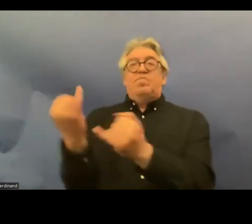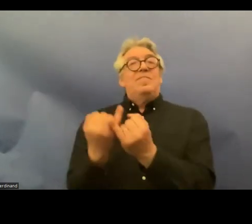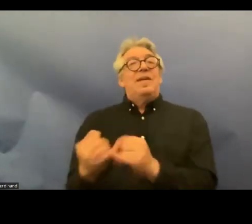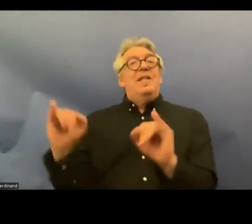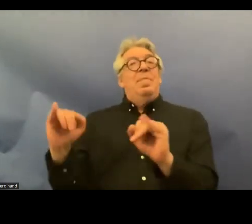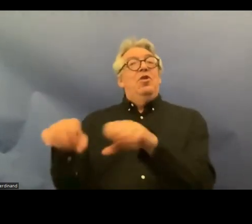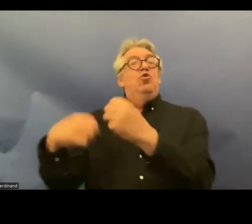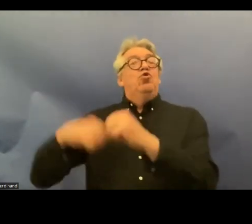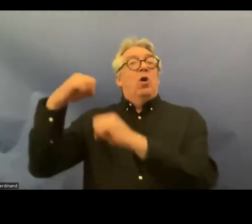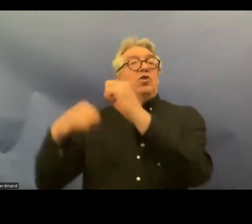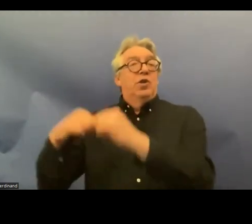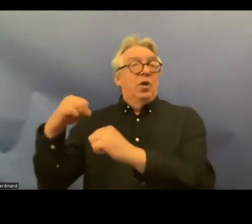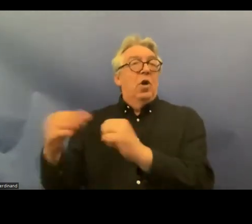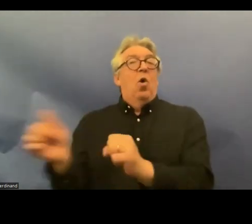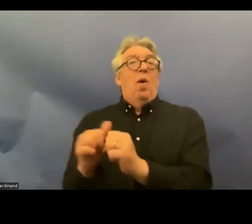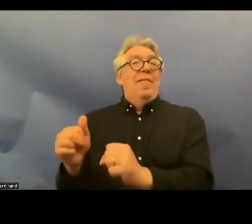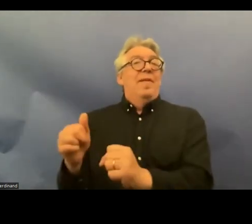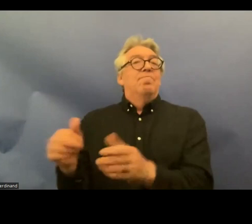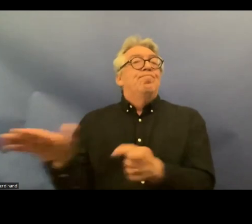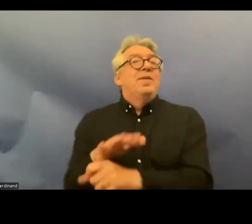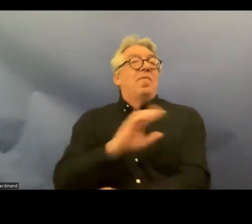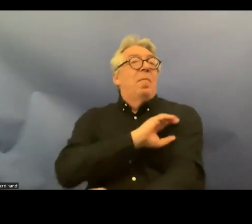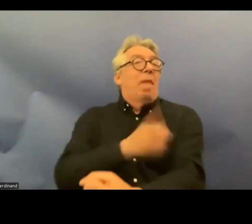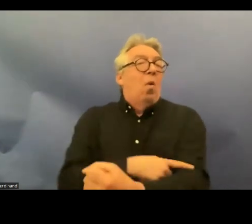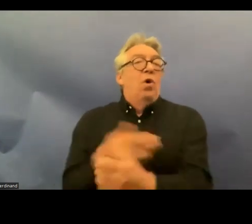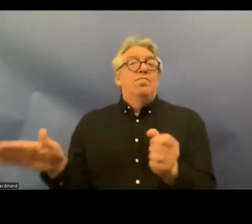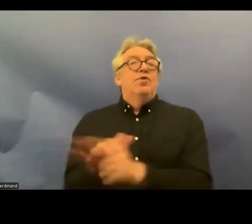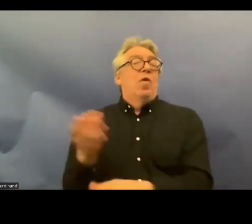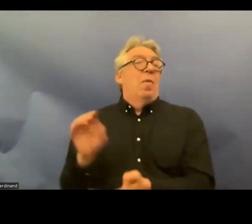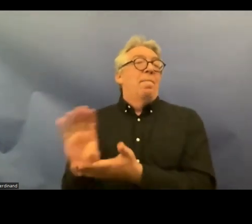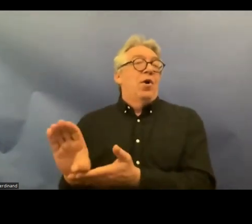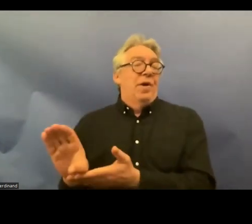finances and and competencies but the participation of persons with